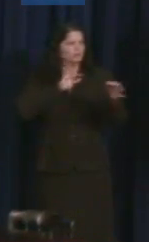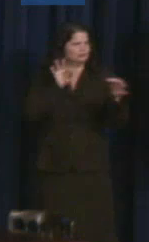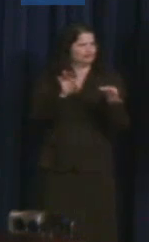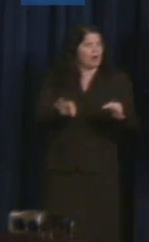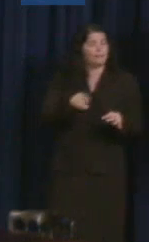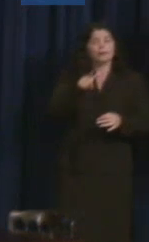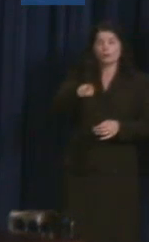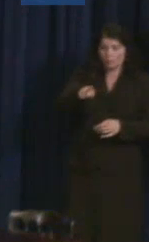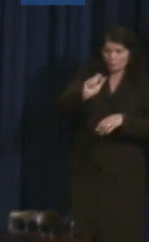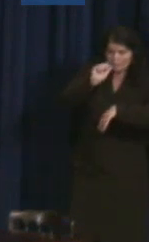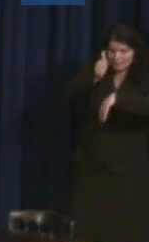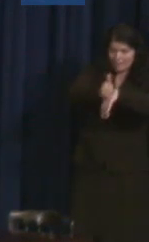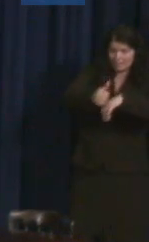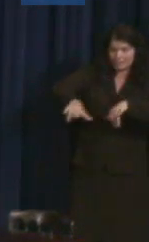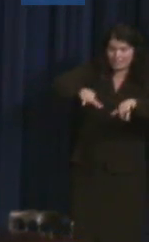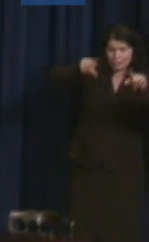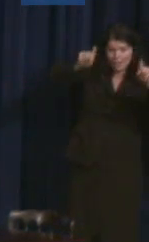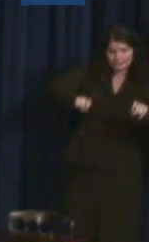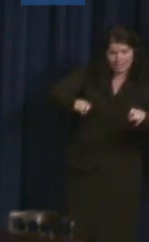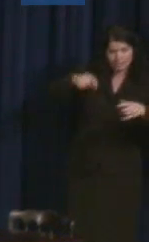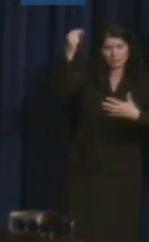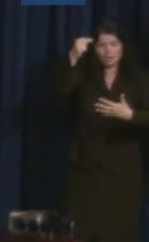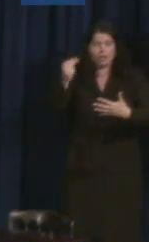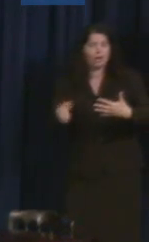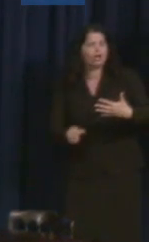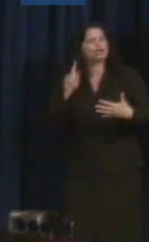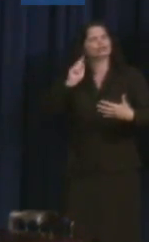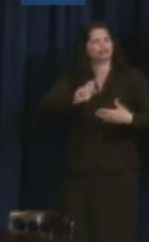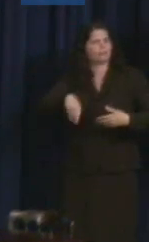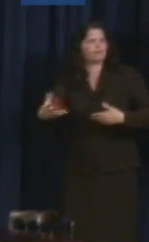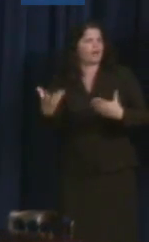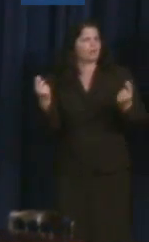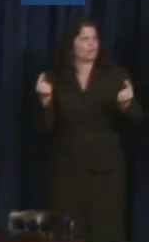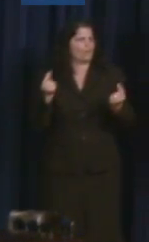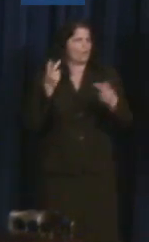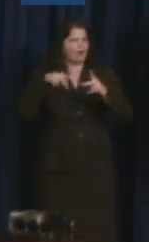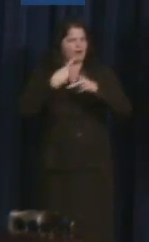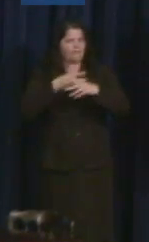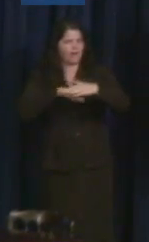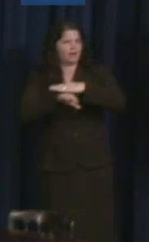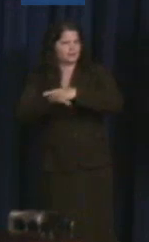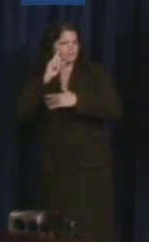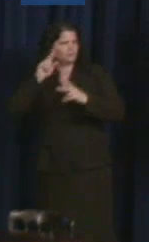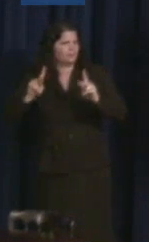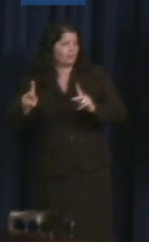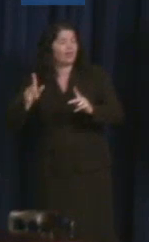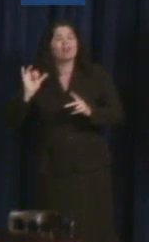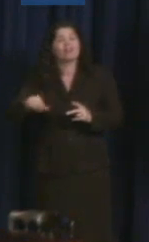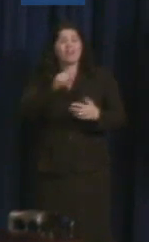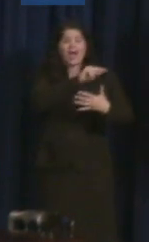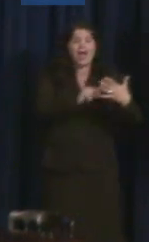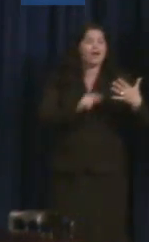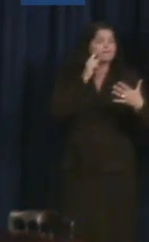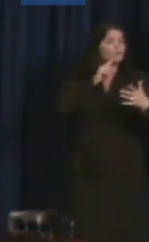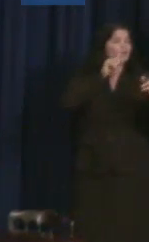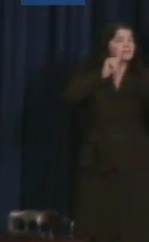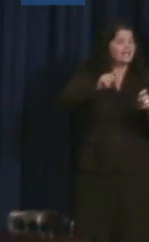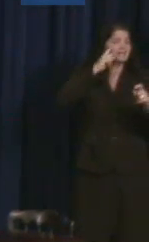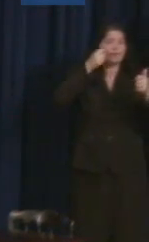courses related to applications, licensing, certification or credentialing for secondary, post-secondary, professional, or trade purposes.